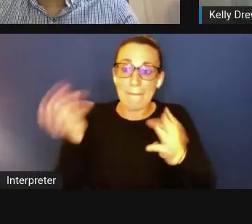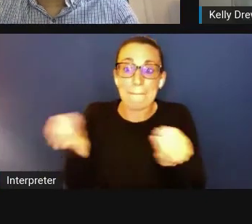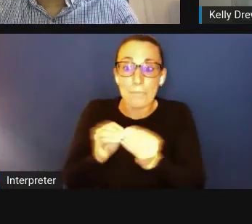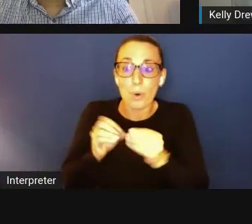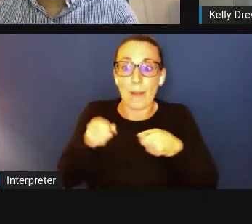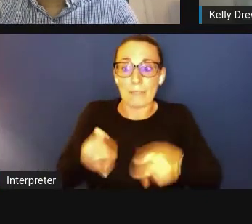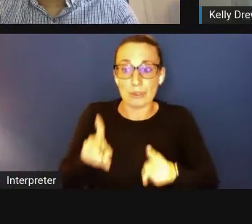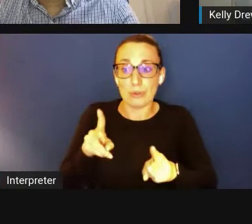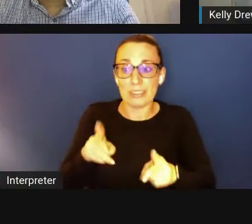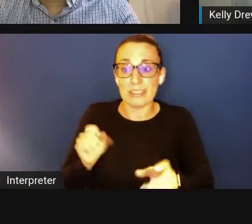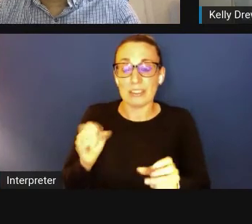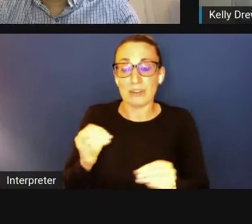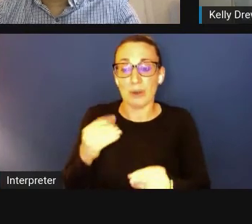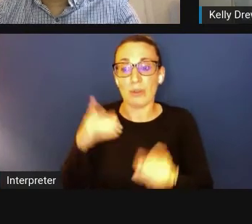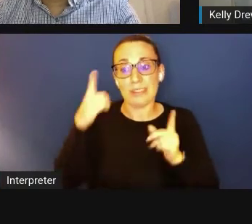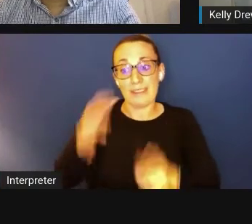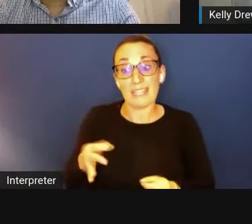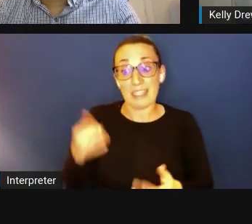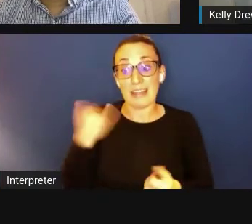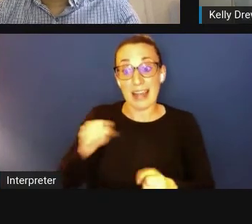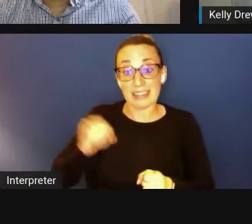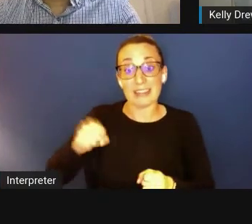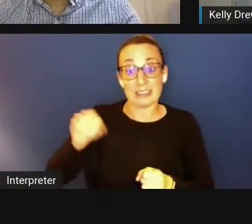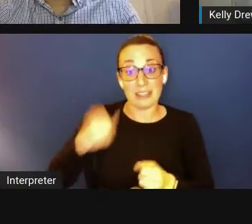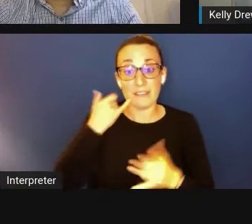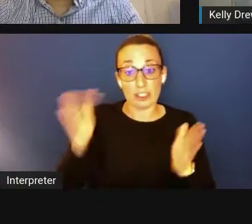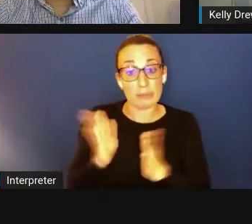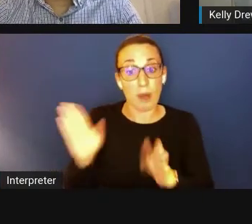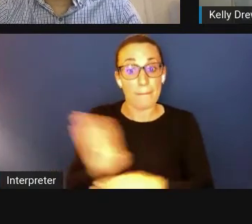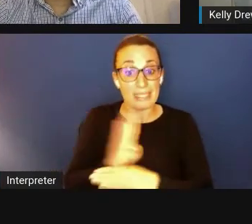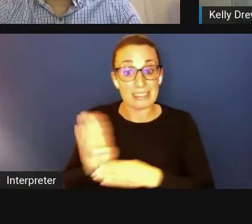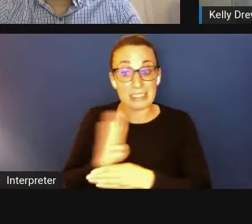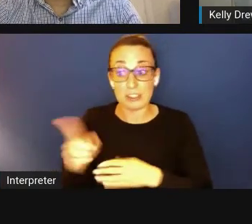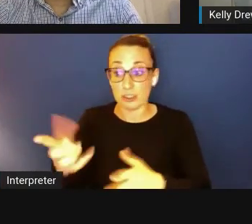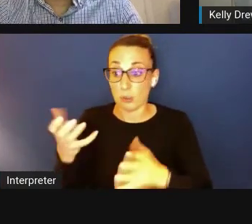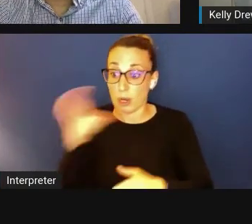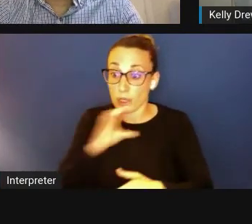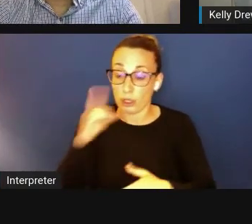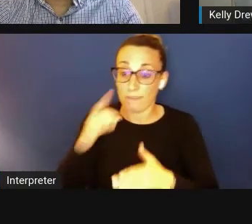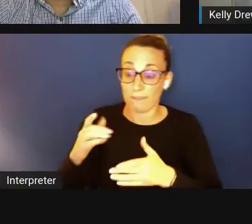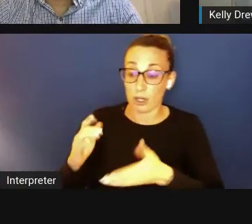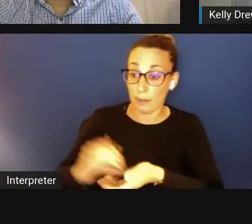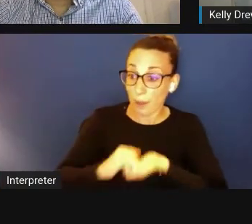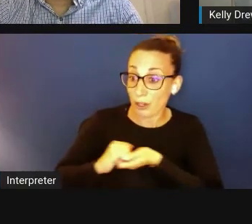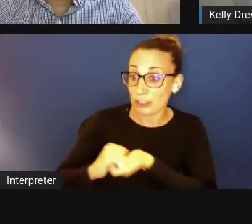And so definitely if you are a small business looking to partner, especially in your area,